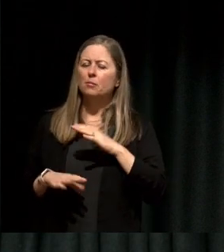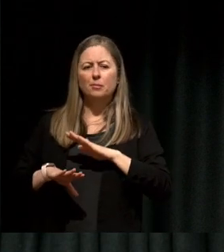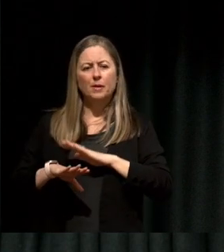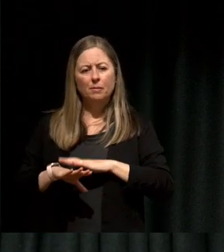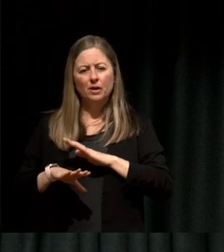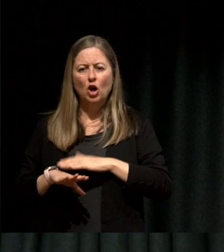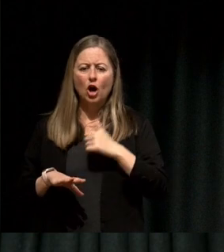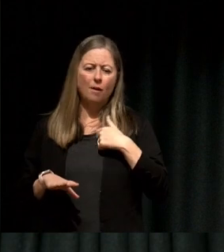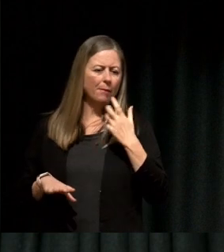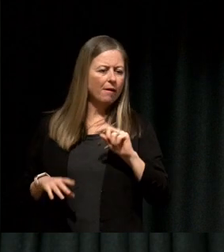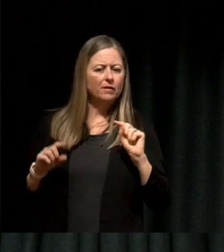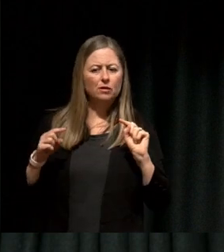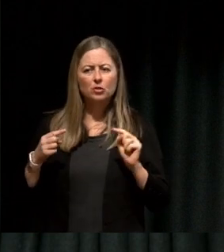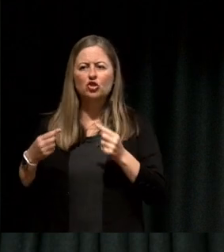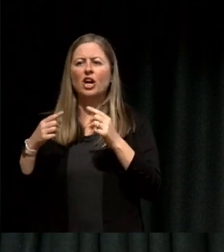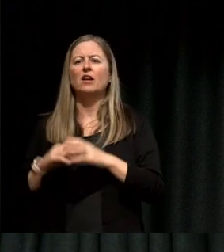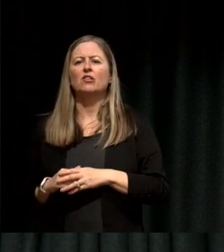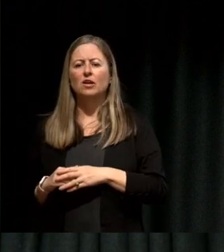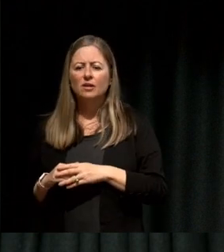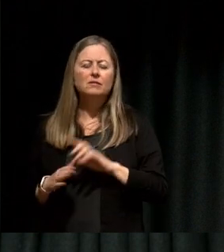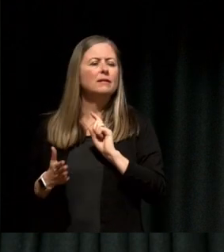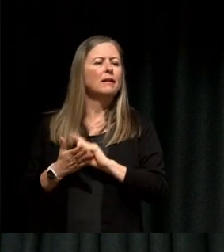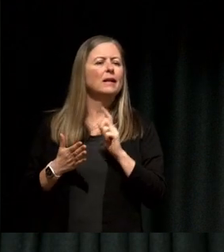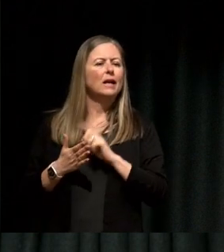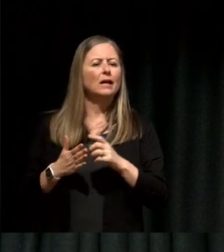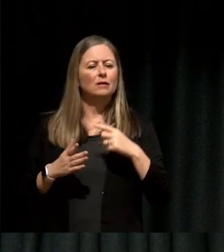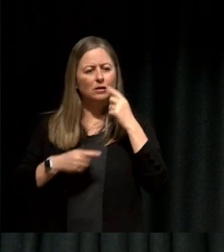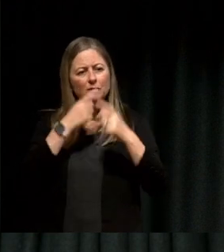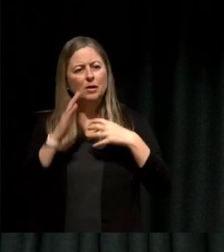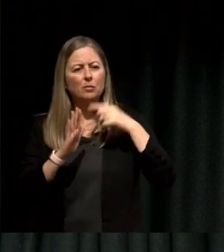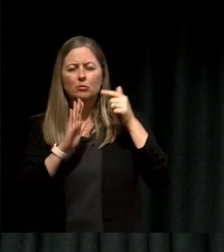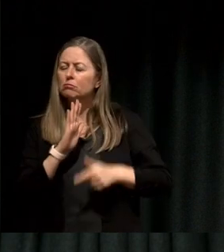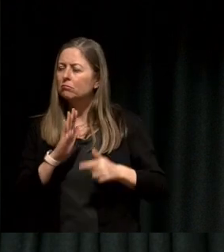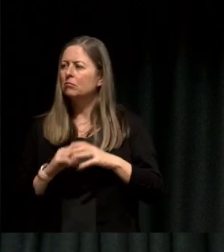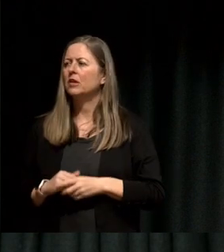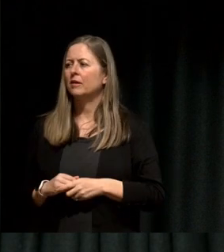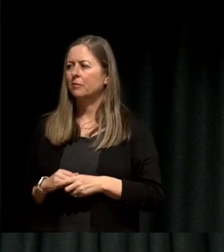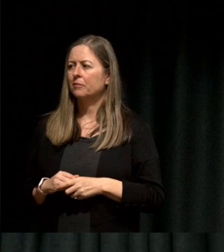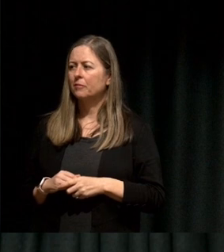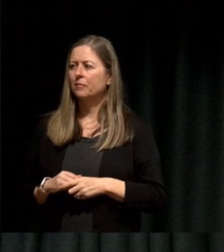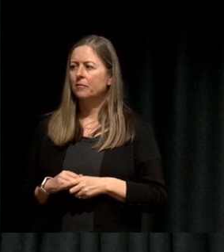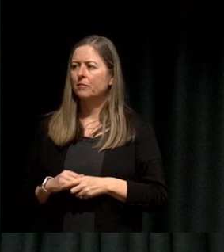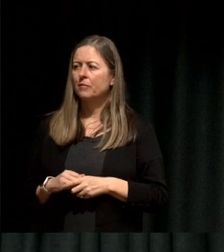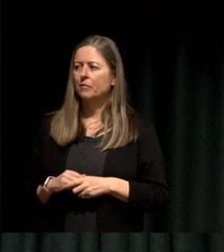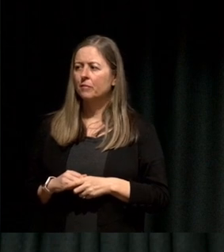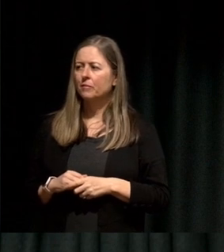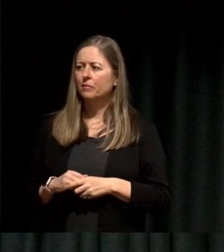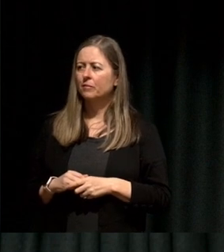and maybe they're a little bit a while ago to the point where you can process that and speak to it, then speak to it, say your truth.